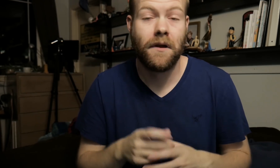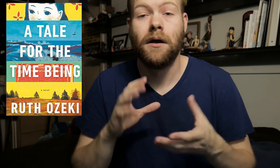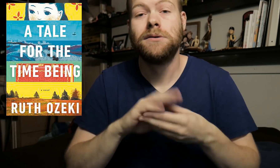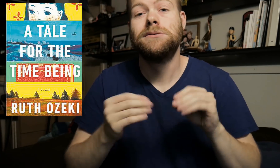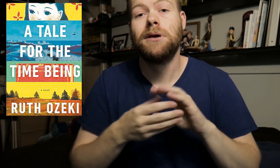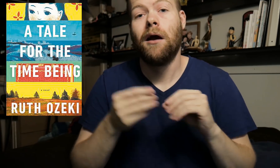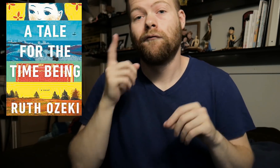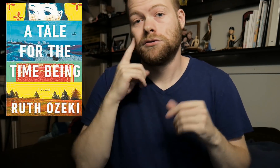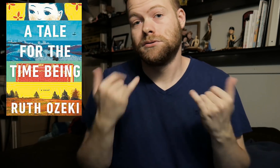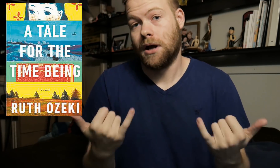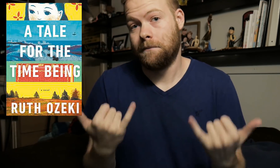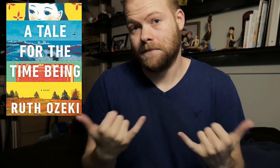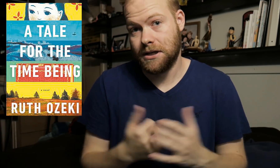A Tale for the Time Being.